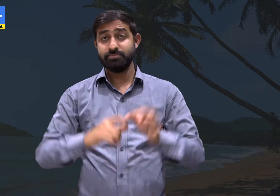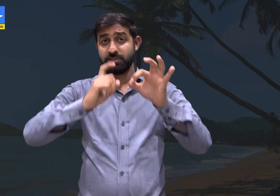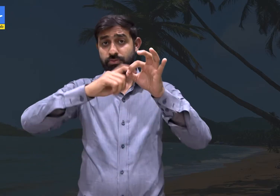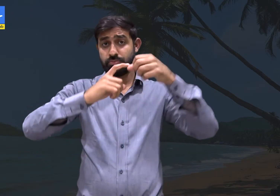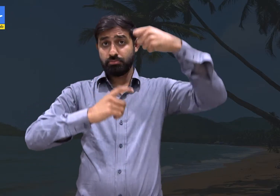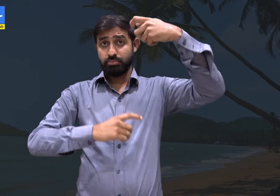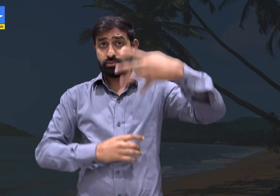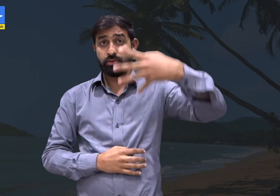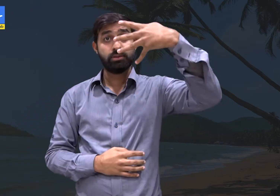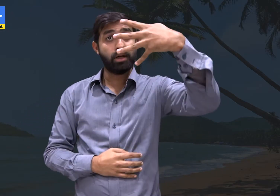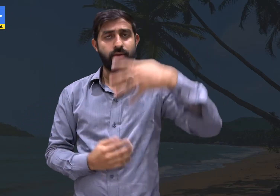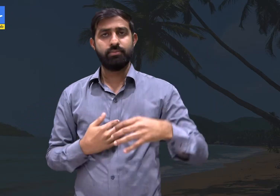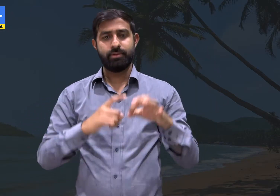There are 4 questions.